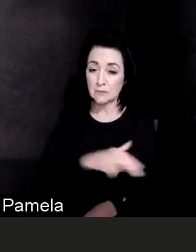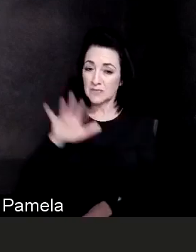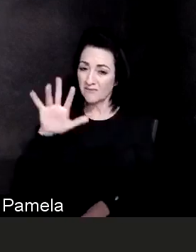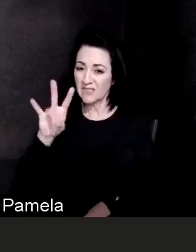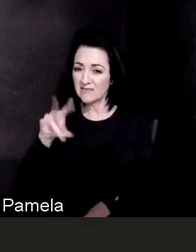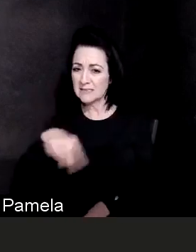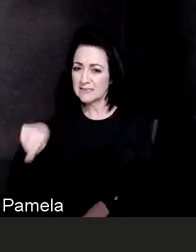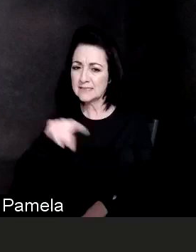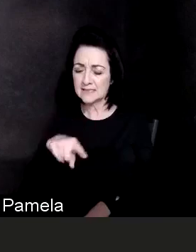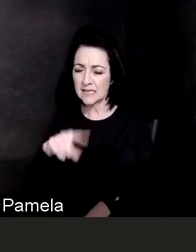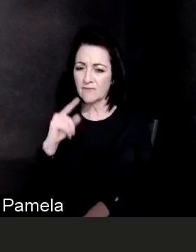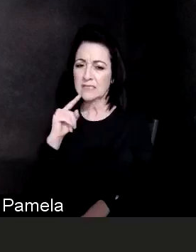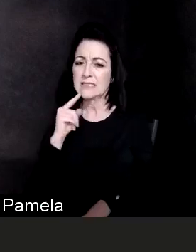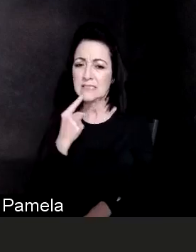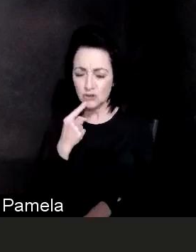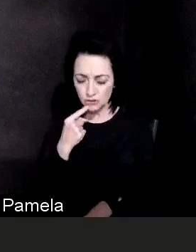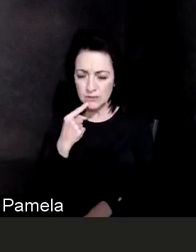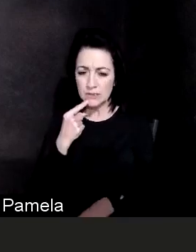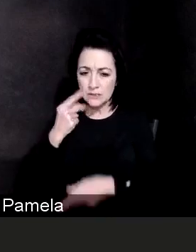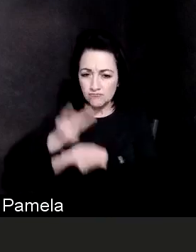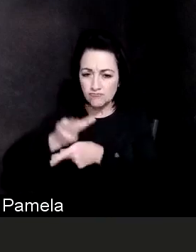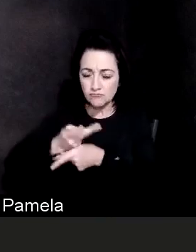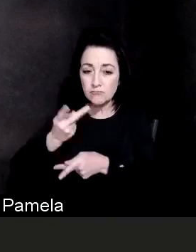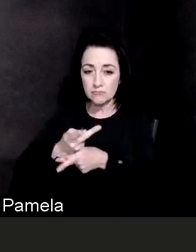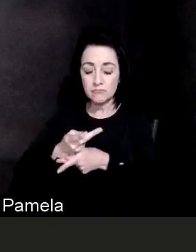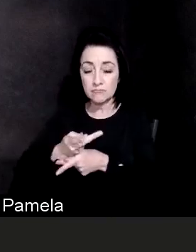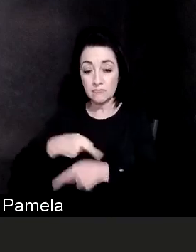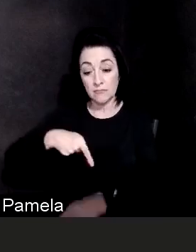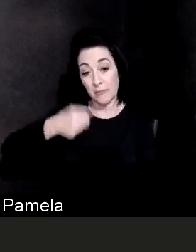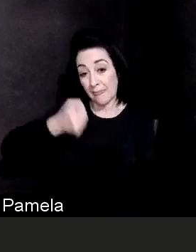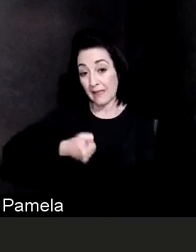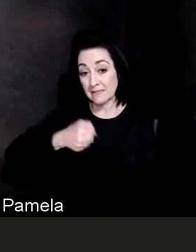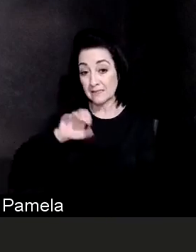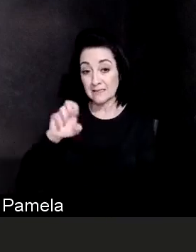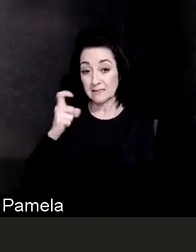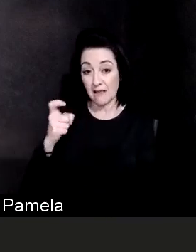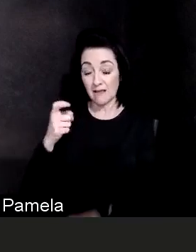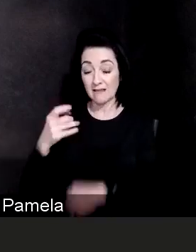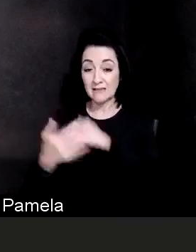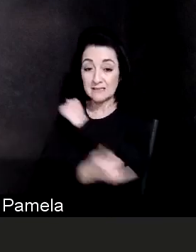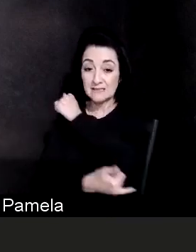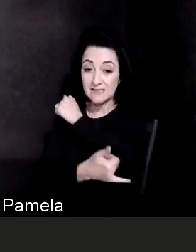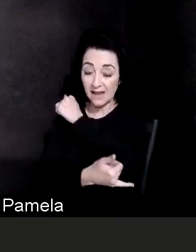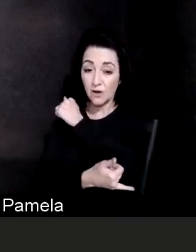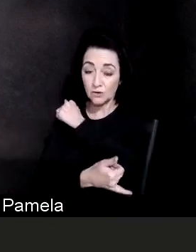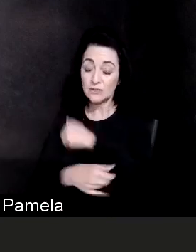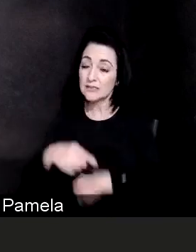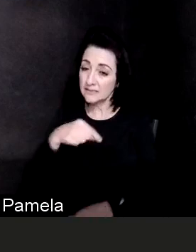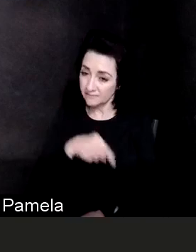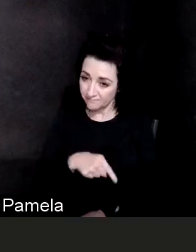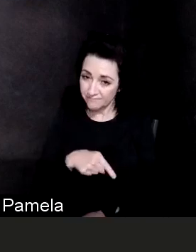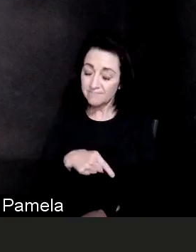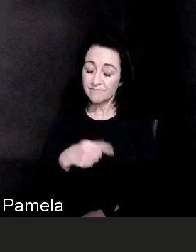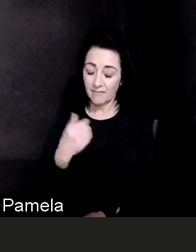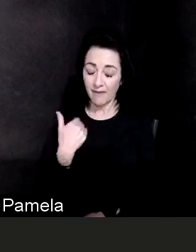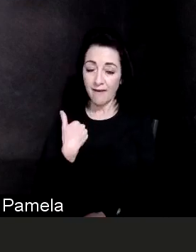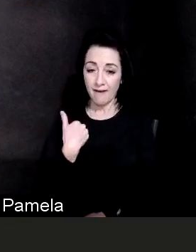In Sussex County we have not been immune to this and we have a total confirmed case number of 16,515